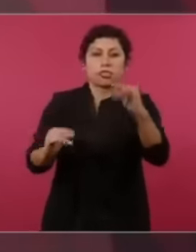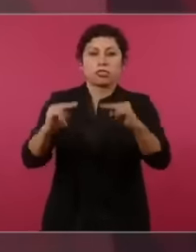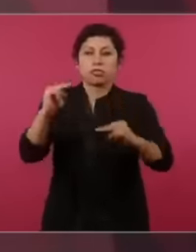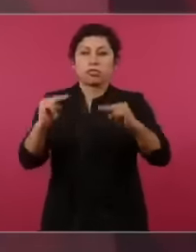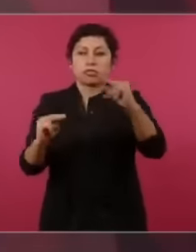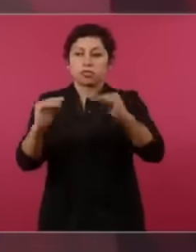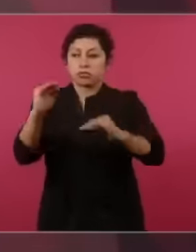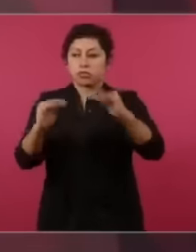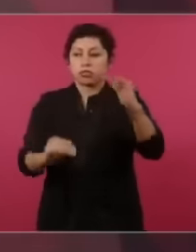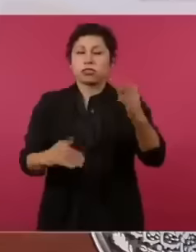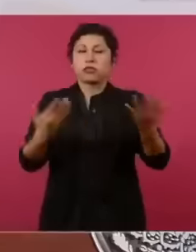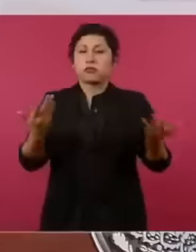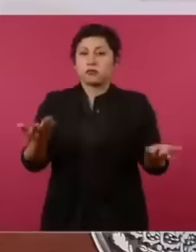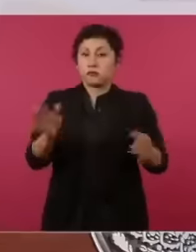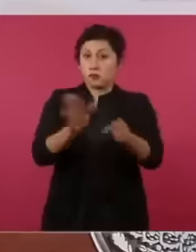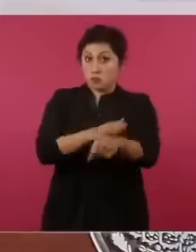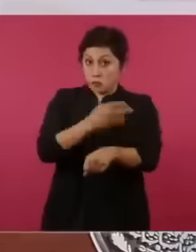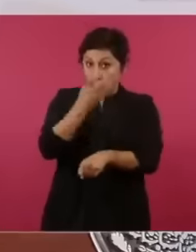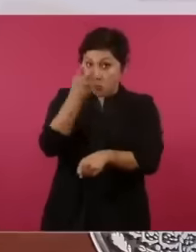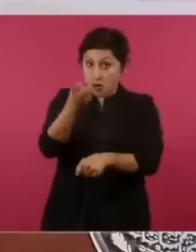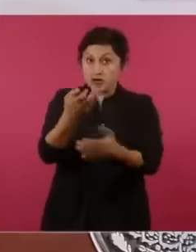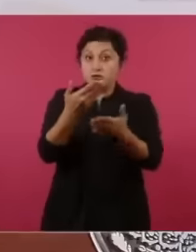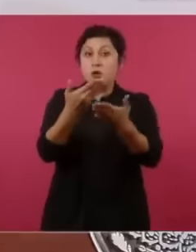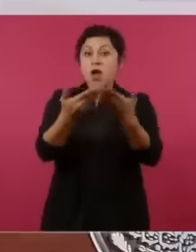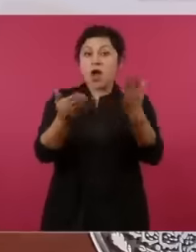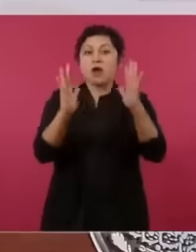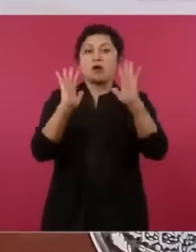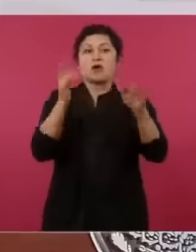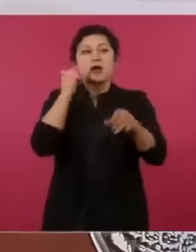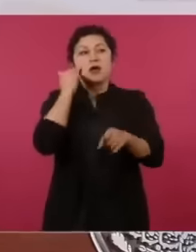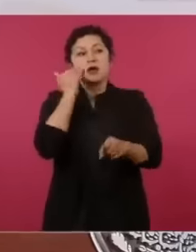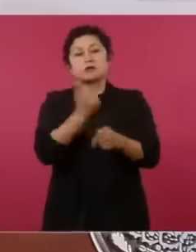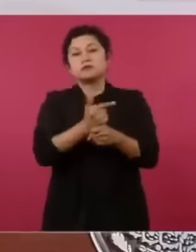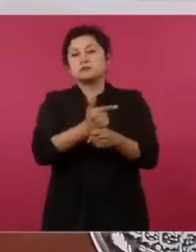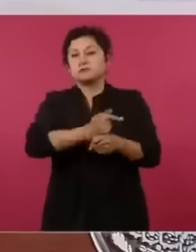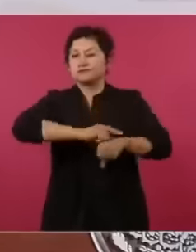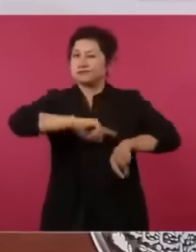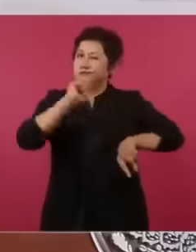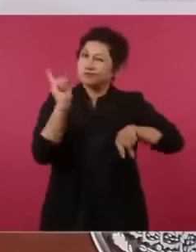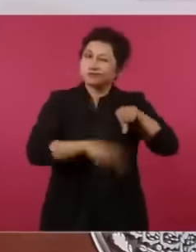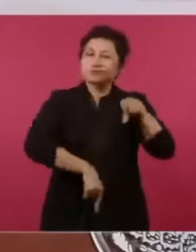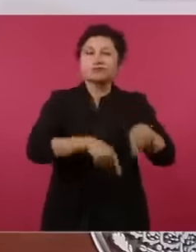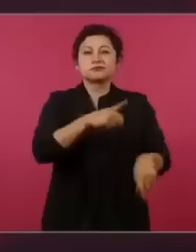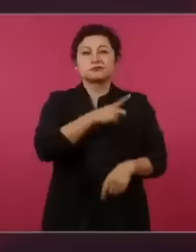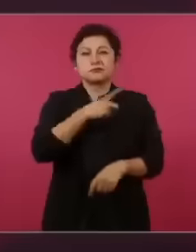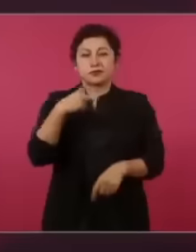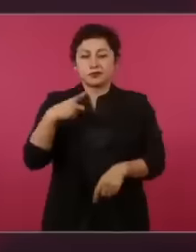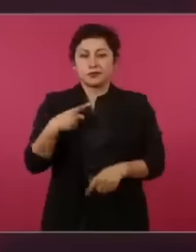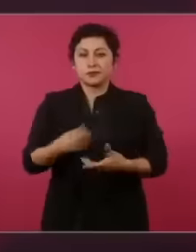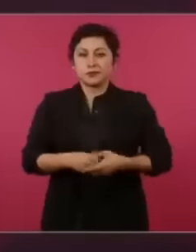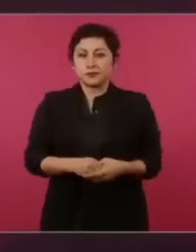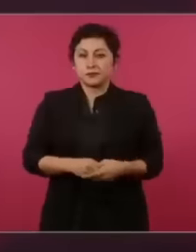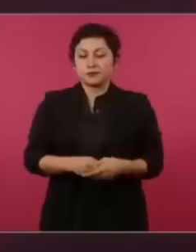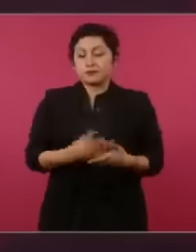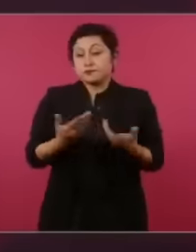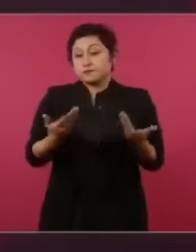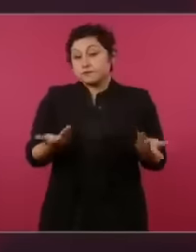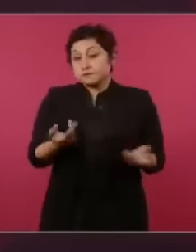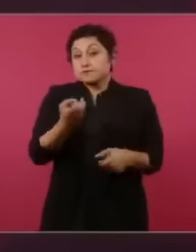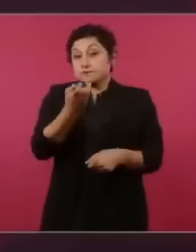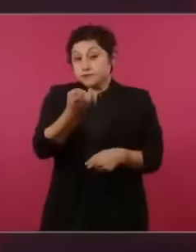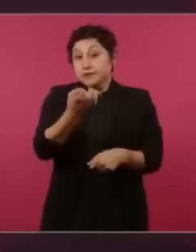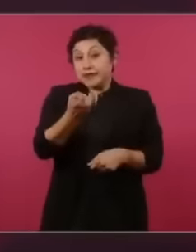banished and that is the key to ensuring that Our country